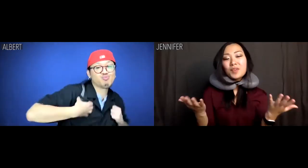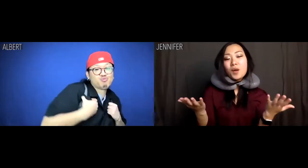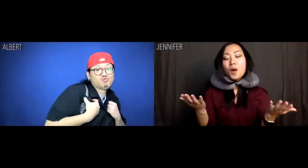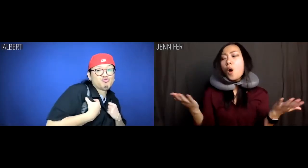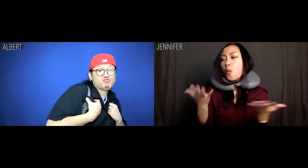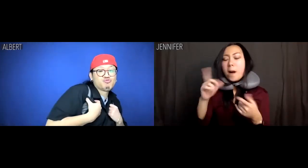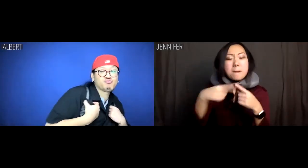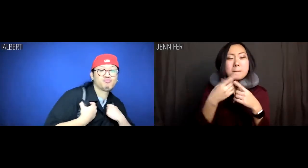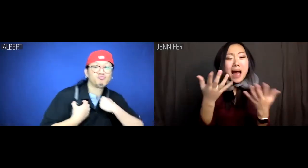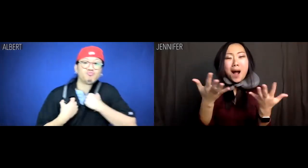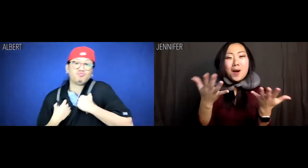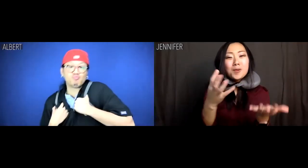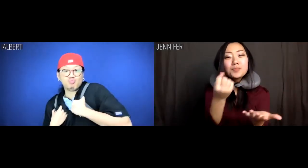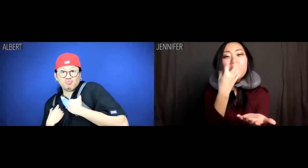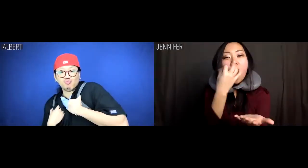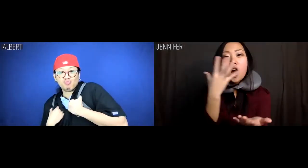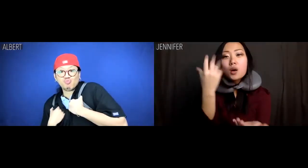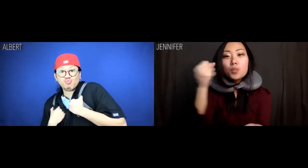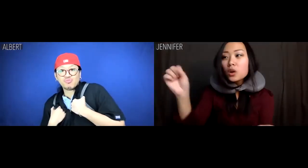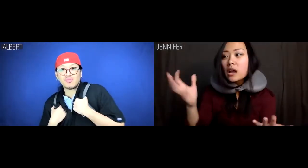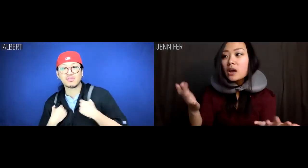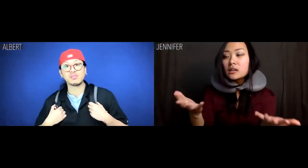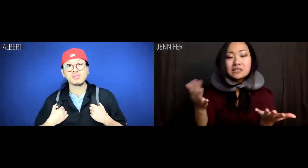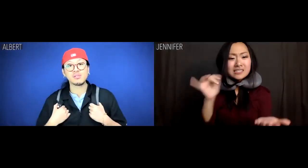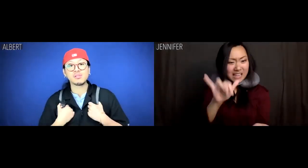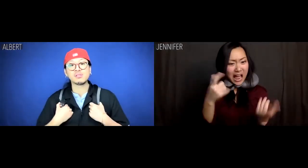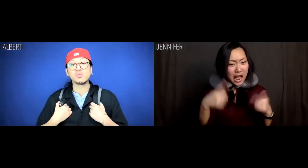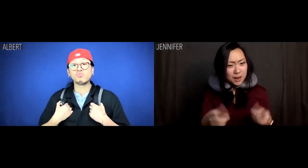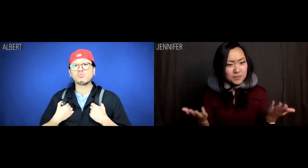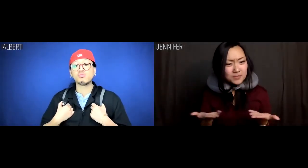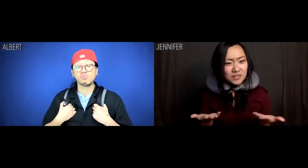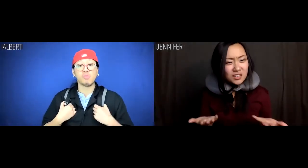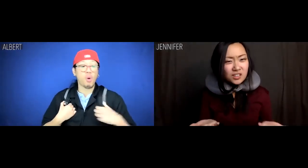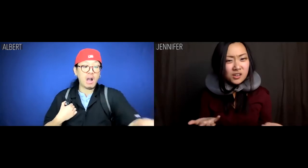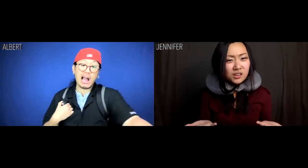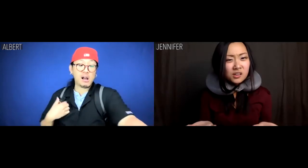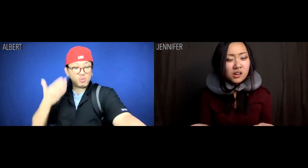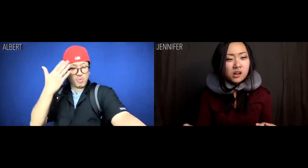What about the Hong Kong protests? Is that a thing here?